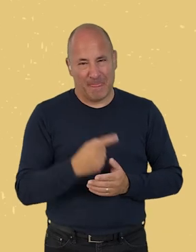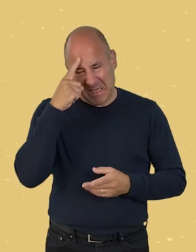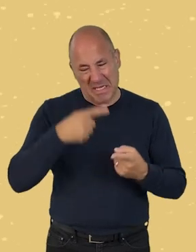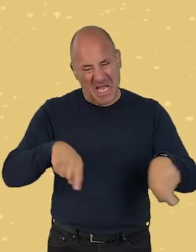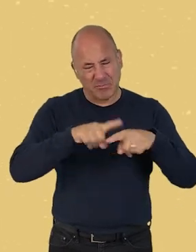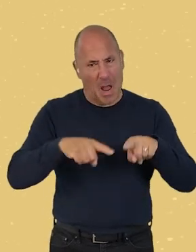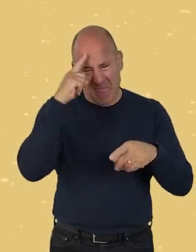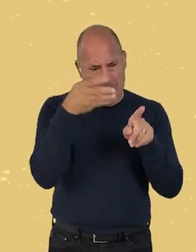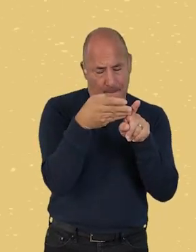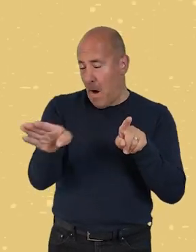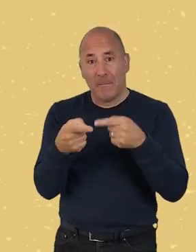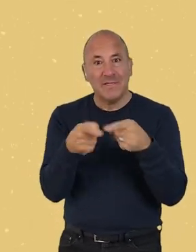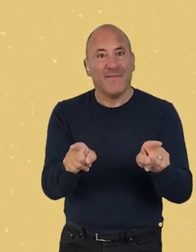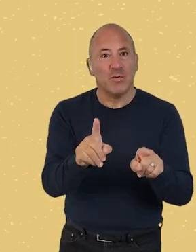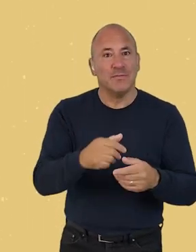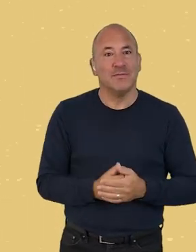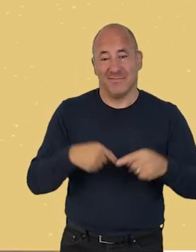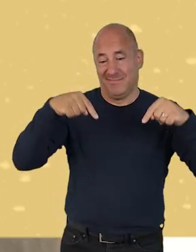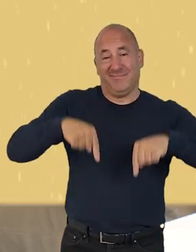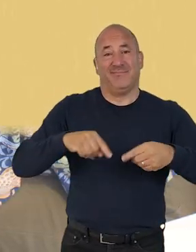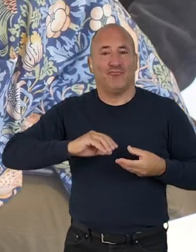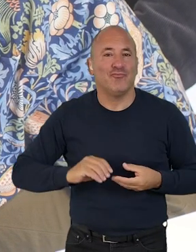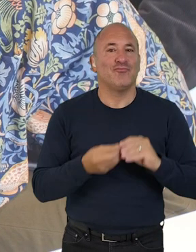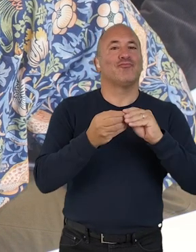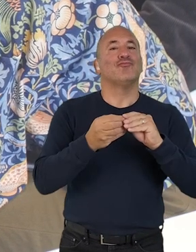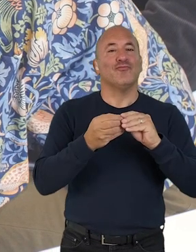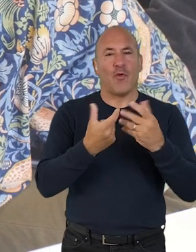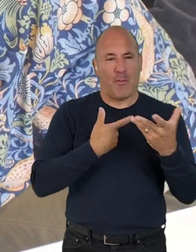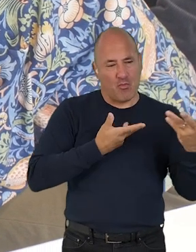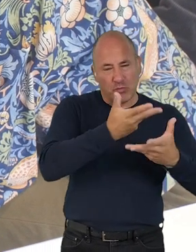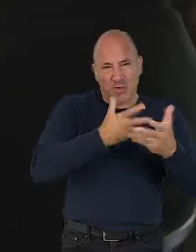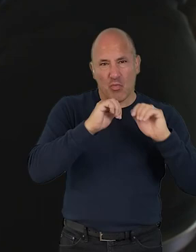3. Think outside the box. This toolkit has been designed from consultation workshops